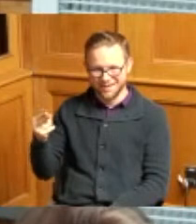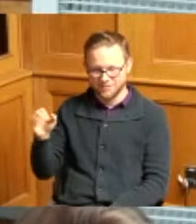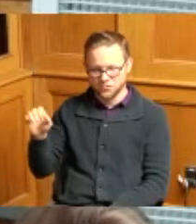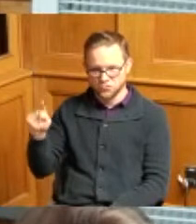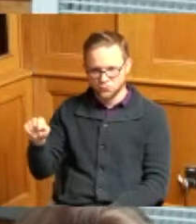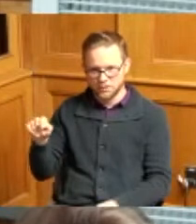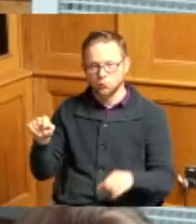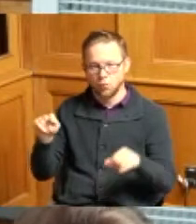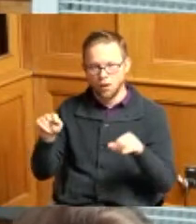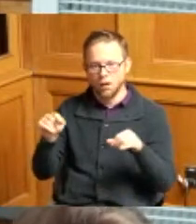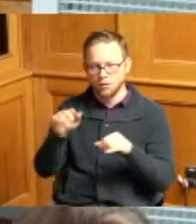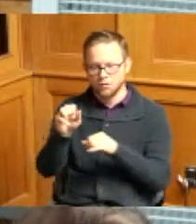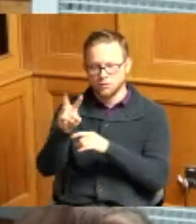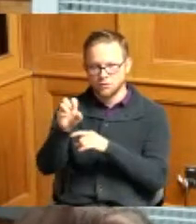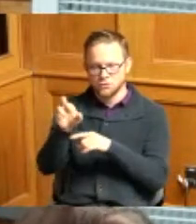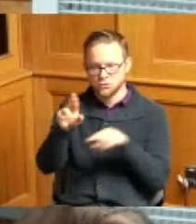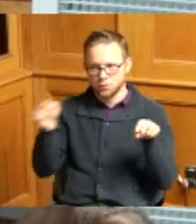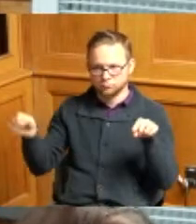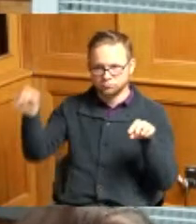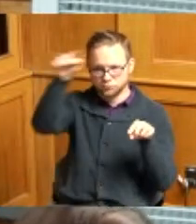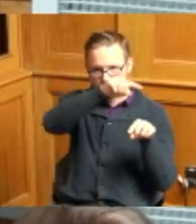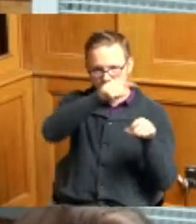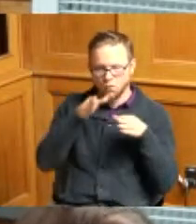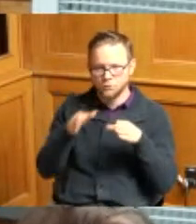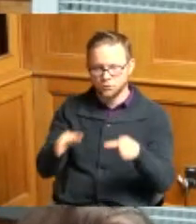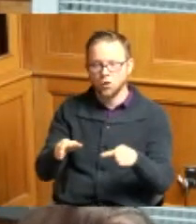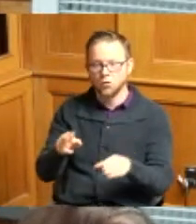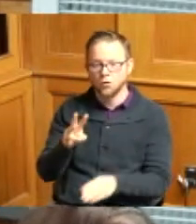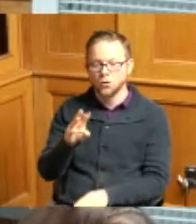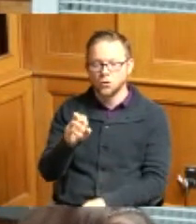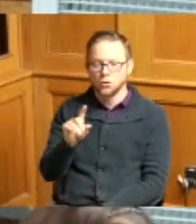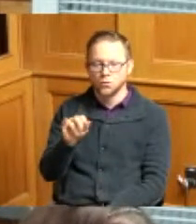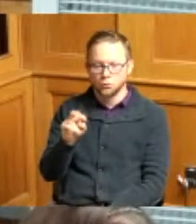existing stormwater sewers located at Woodland Avenue and along summit road